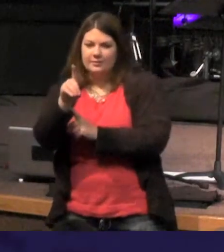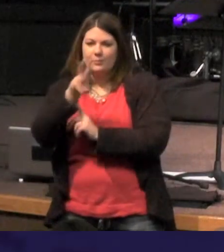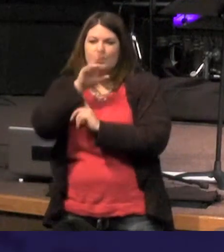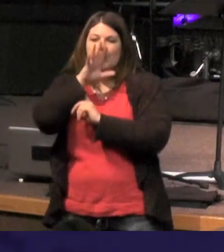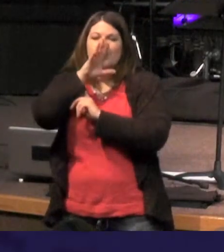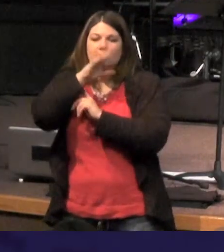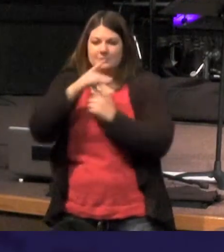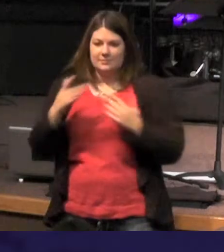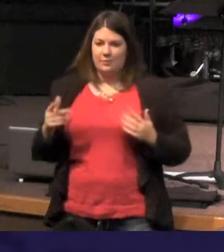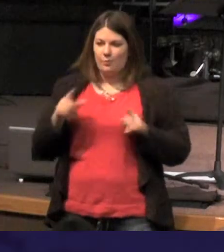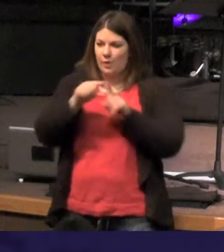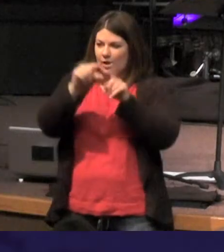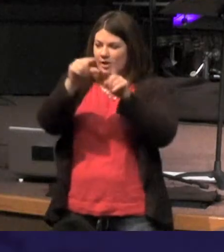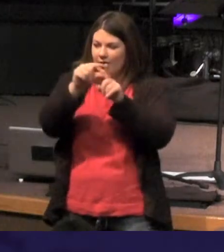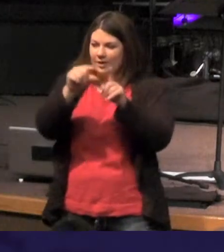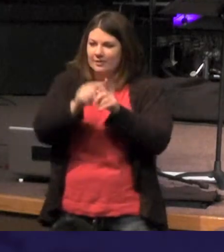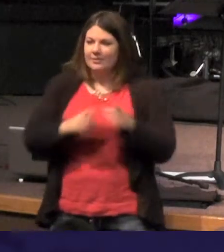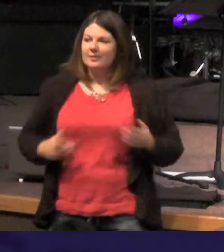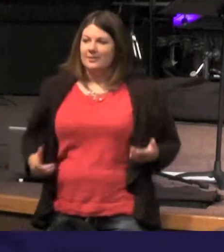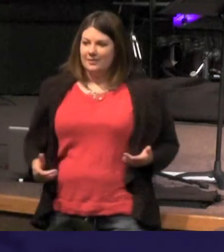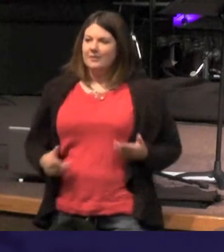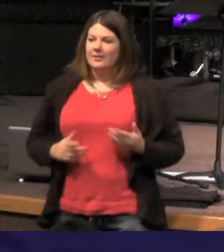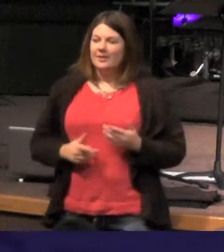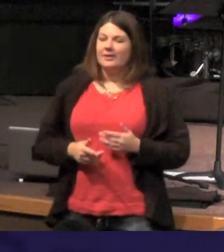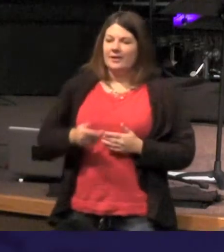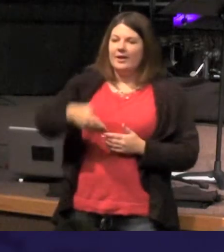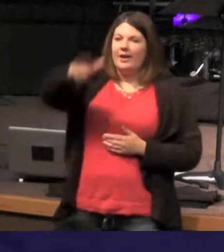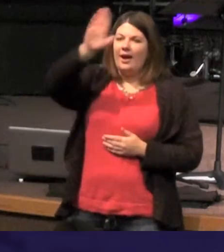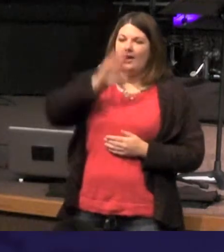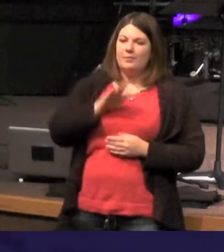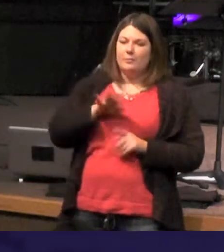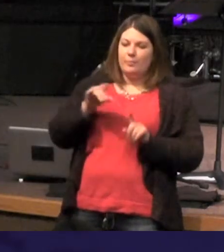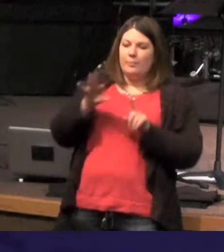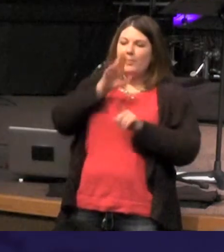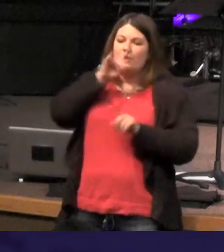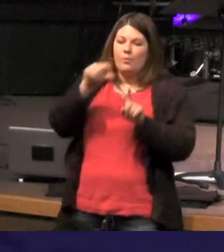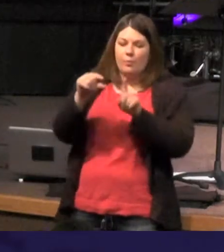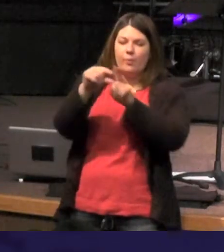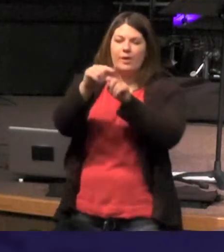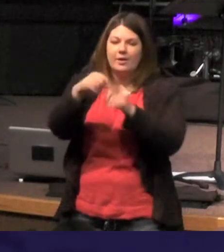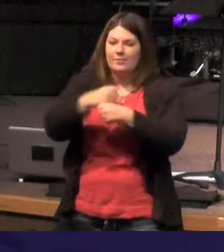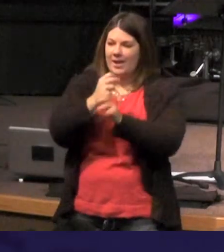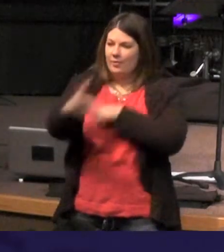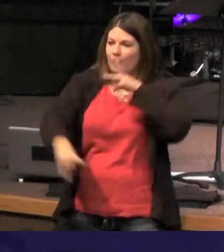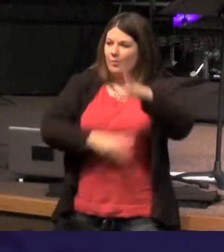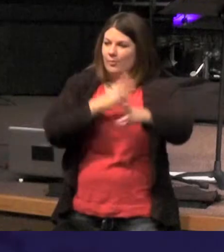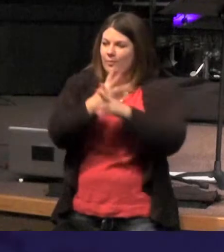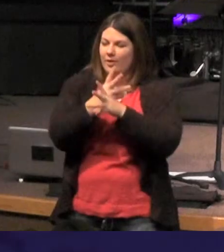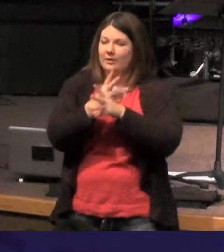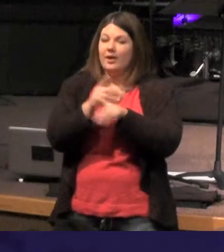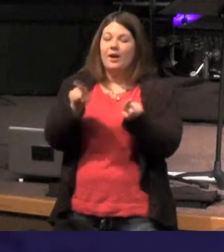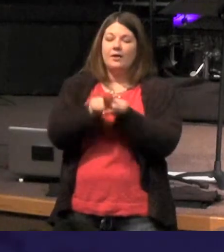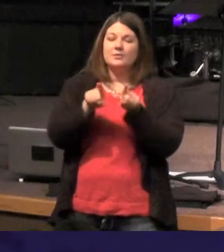speech - He created the world by his Word also a Jewish person would say that God reveals Himself by his word